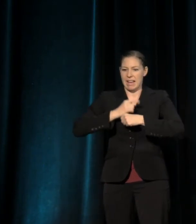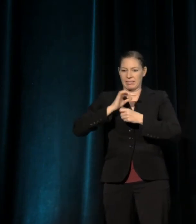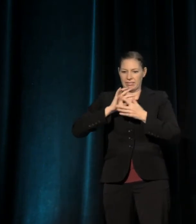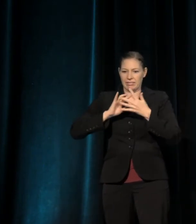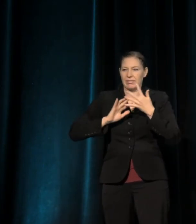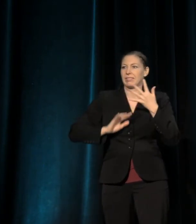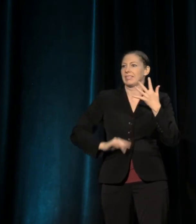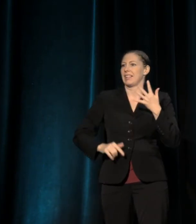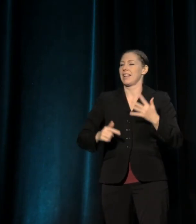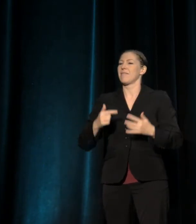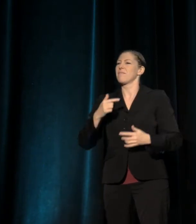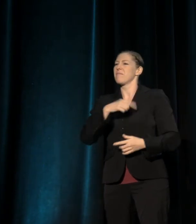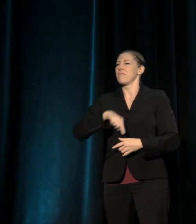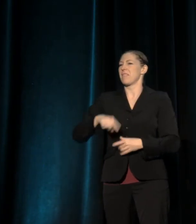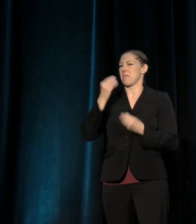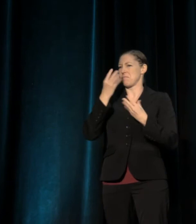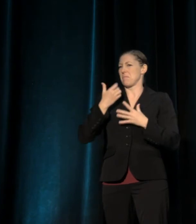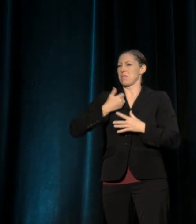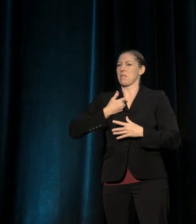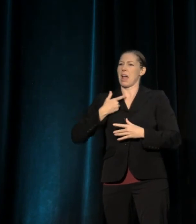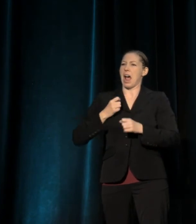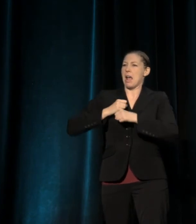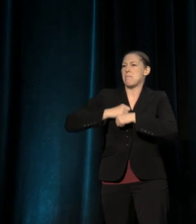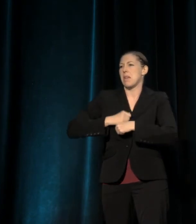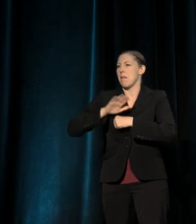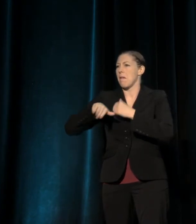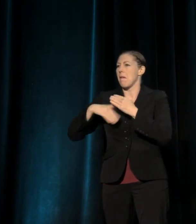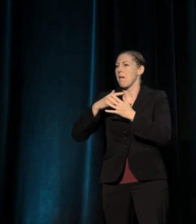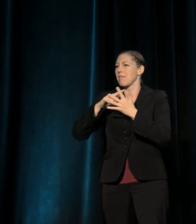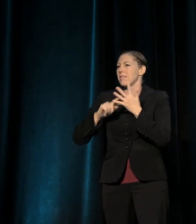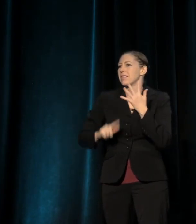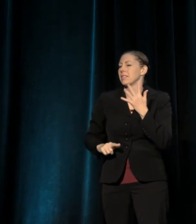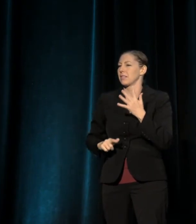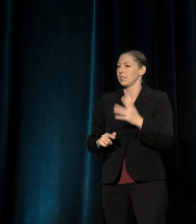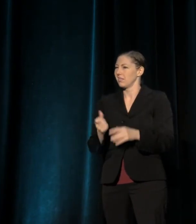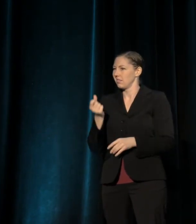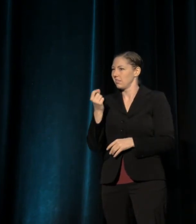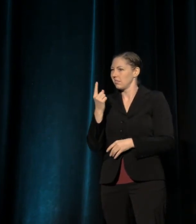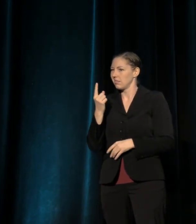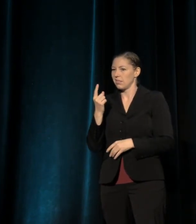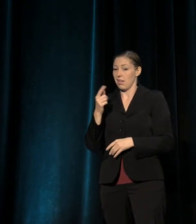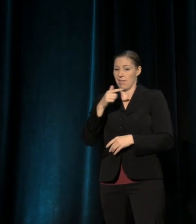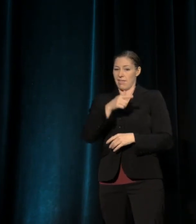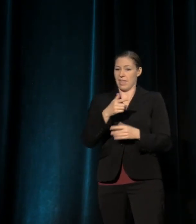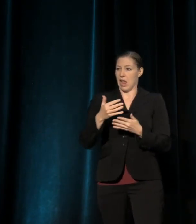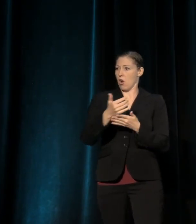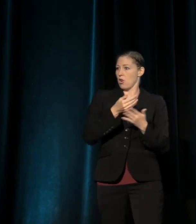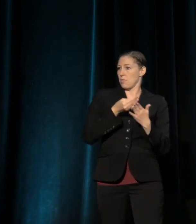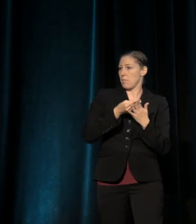"I made this," right? Not taking into account all of the labor that supported them making this.